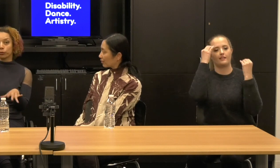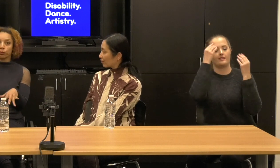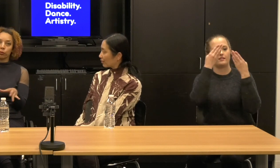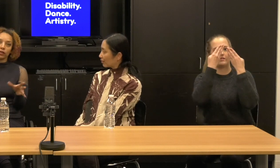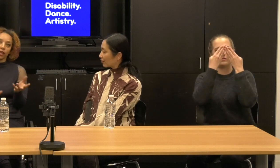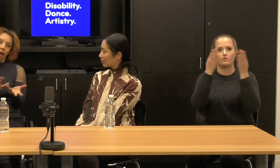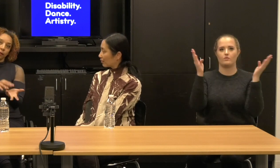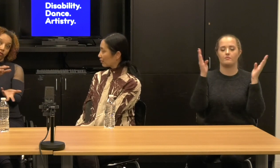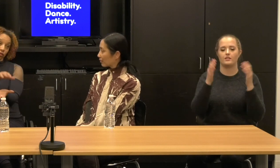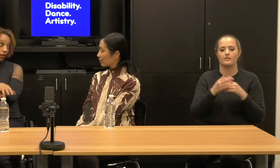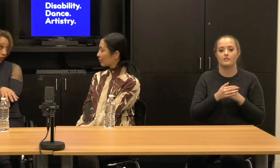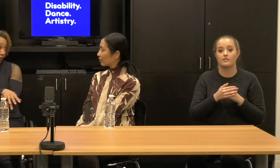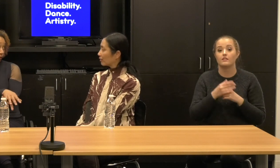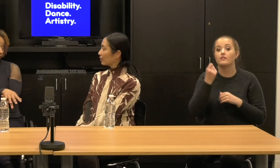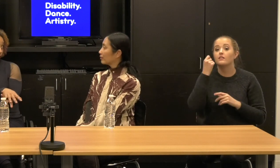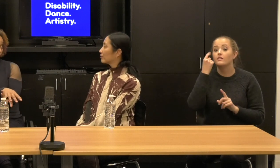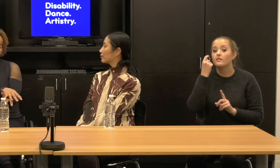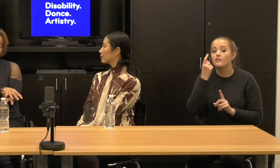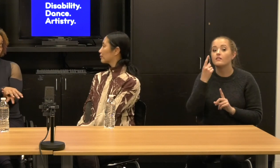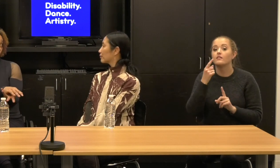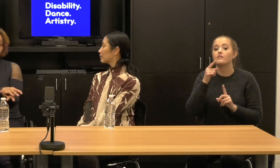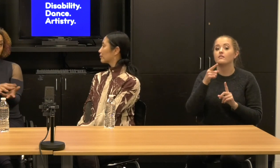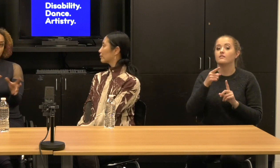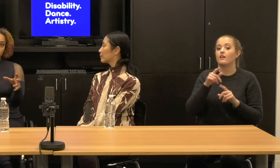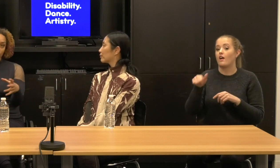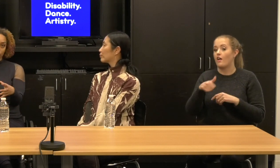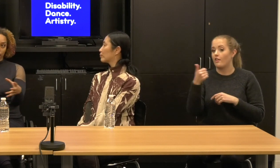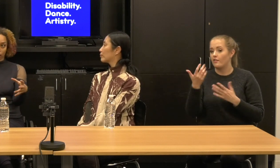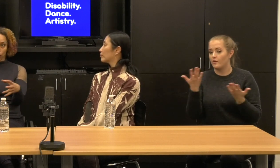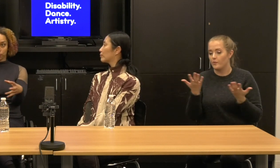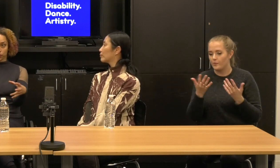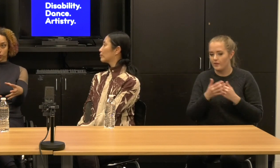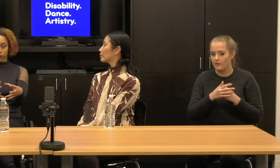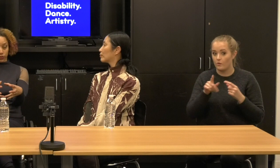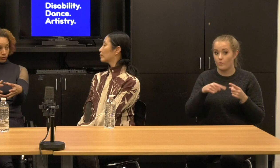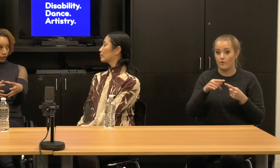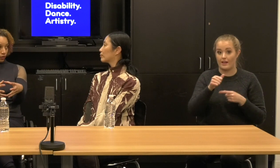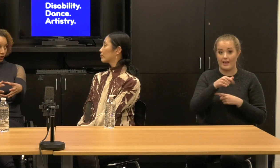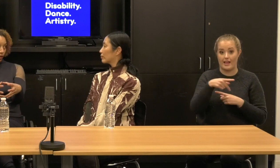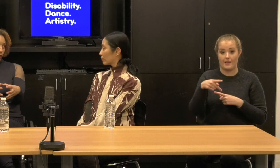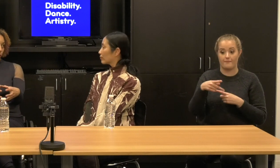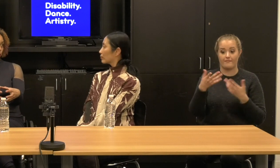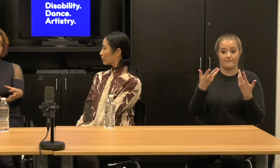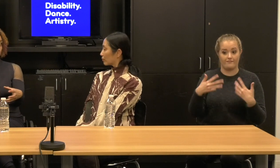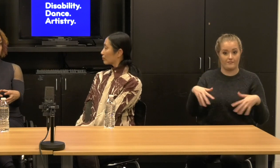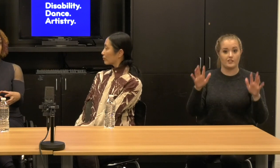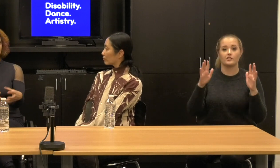When the App is done, yeah, Laura has been developing open source, which means it will